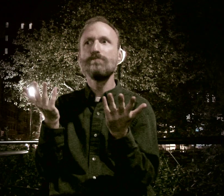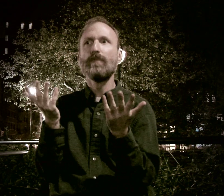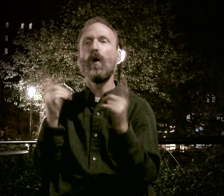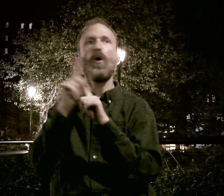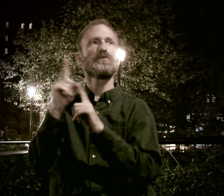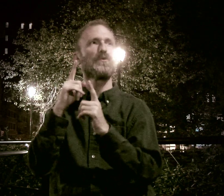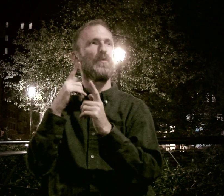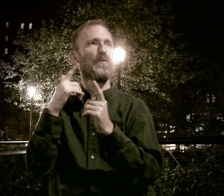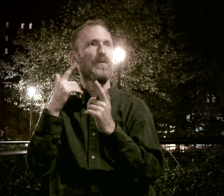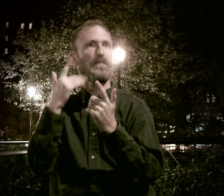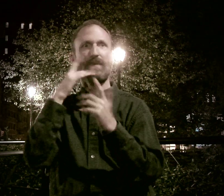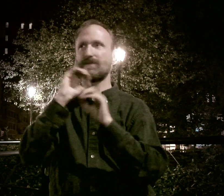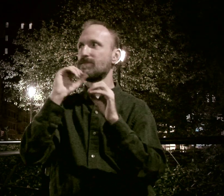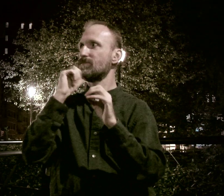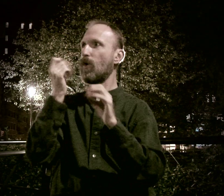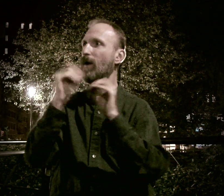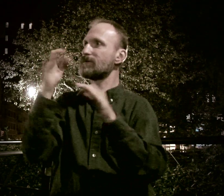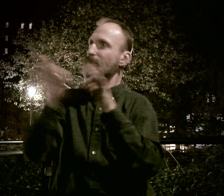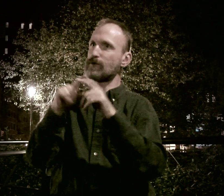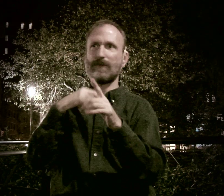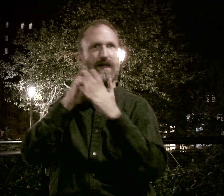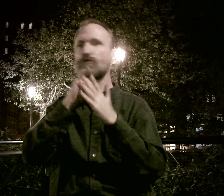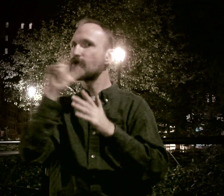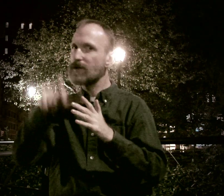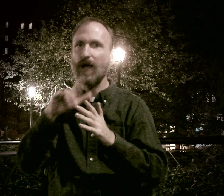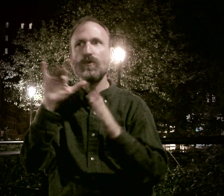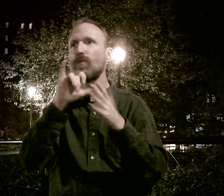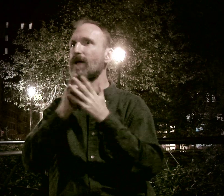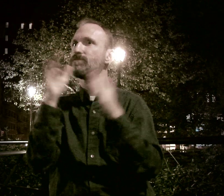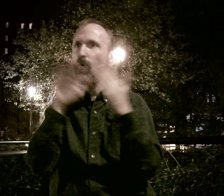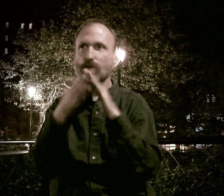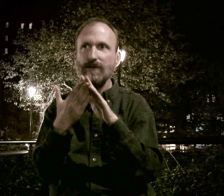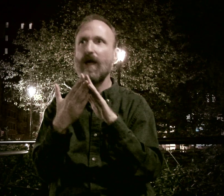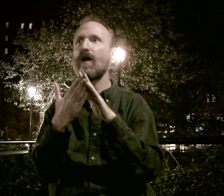Also, unfortunately, no one took the time to explain to me that you shouldn't do that in a small town.